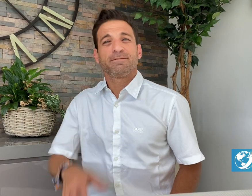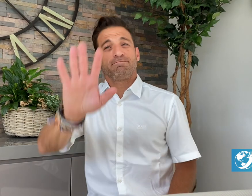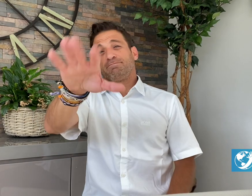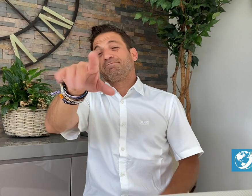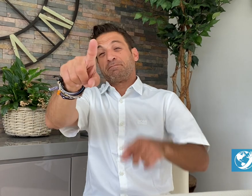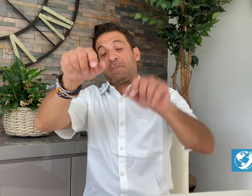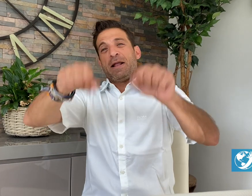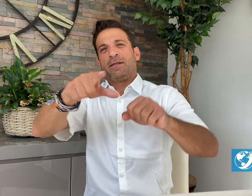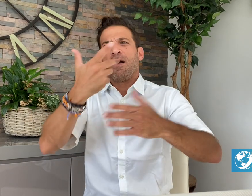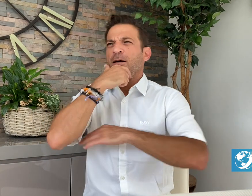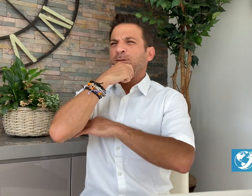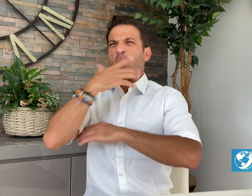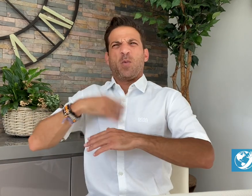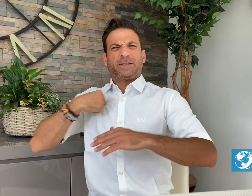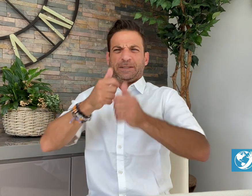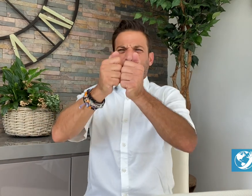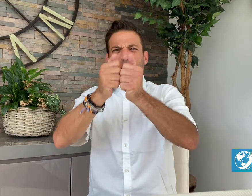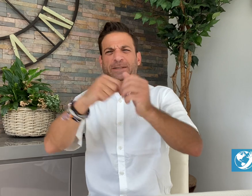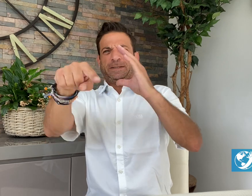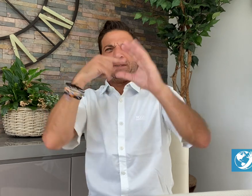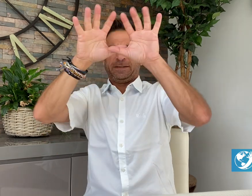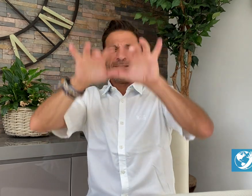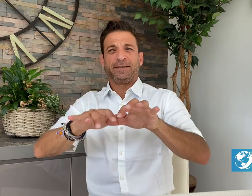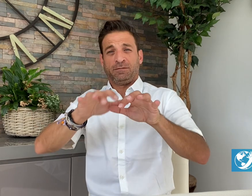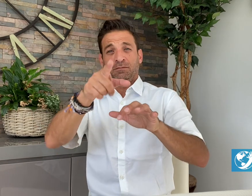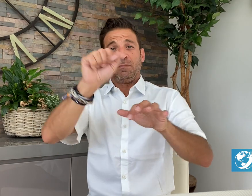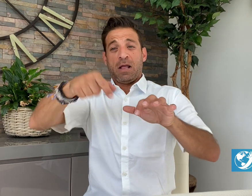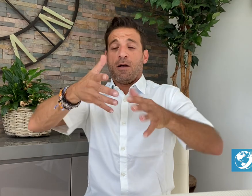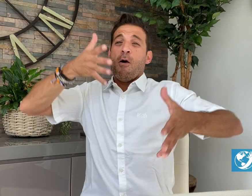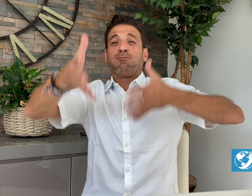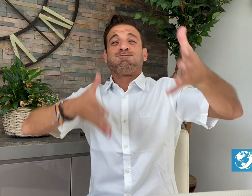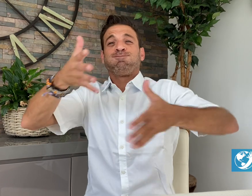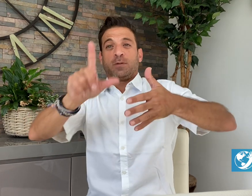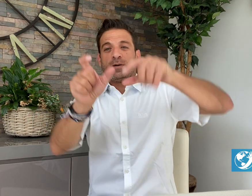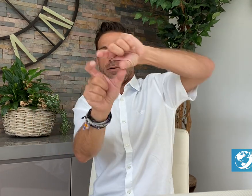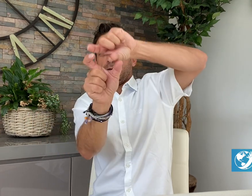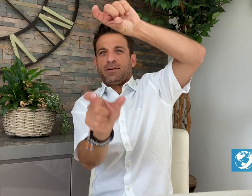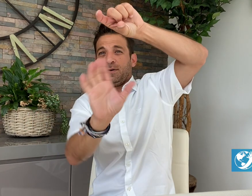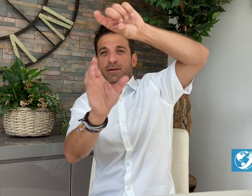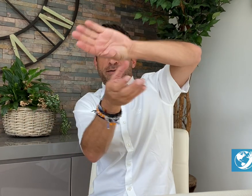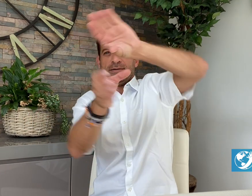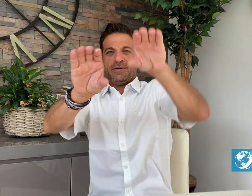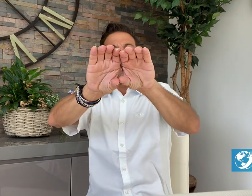You can email your text or video comments